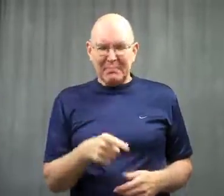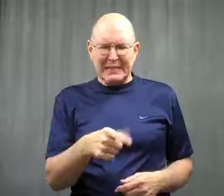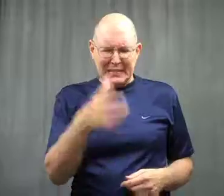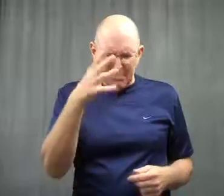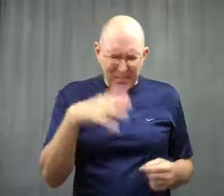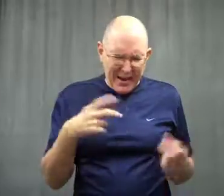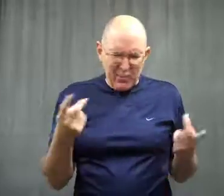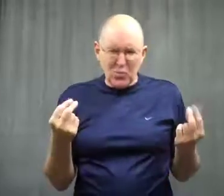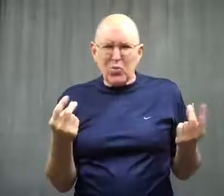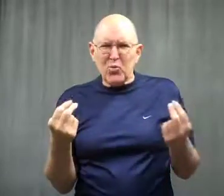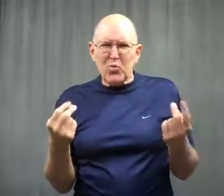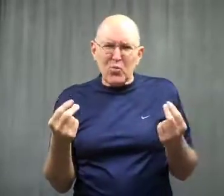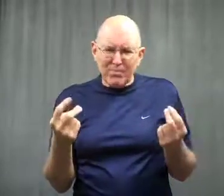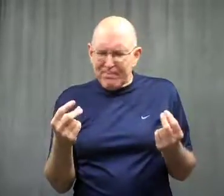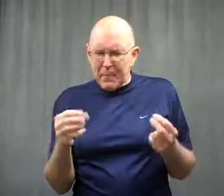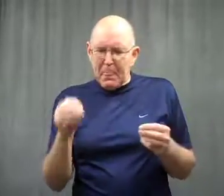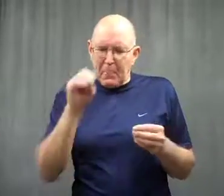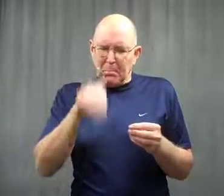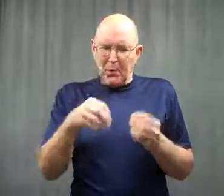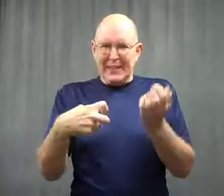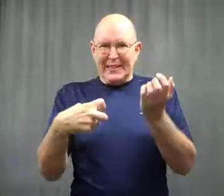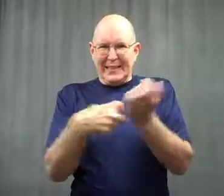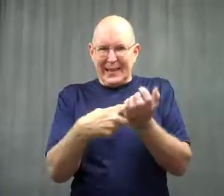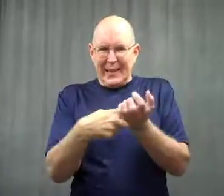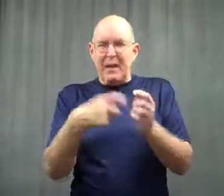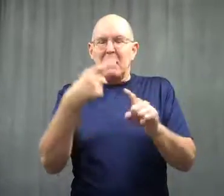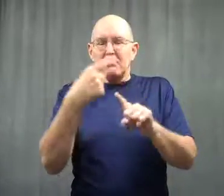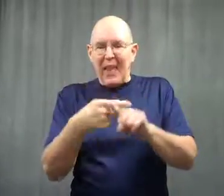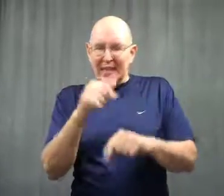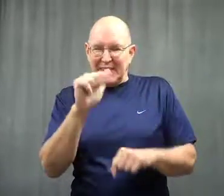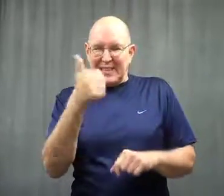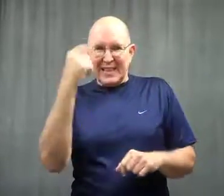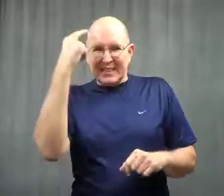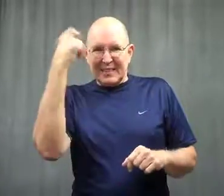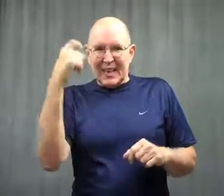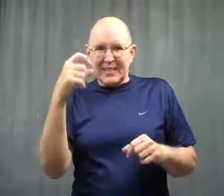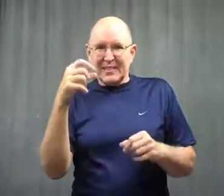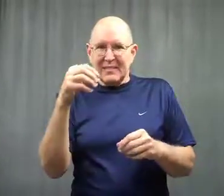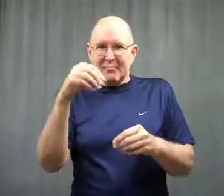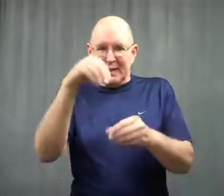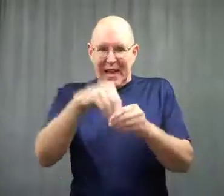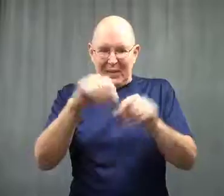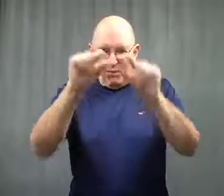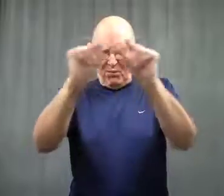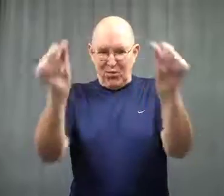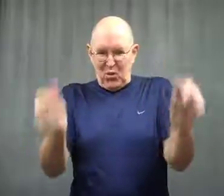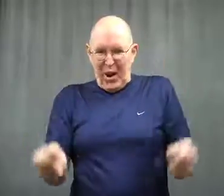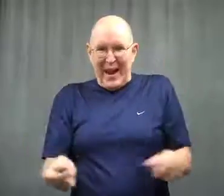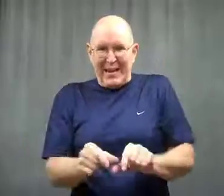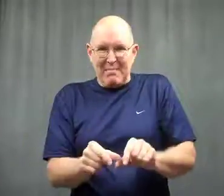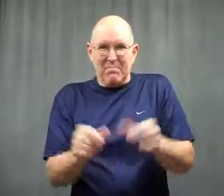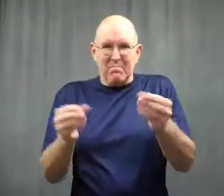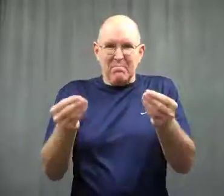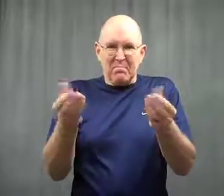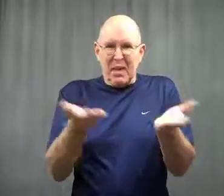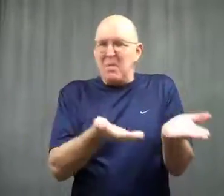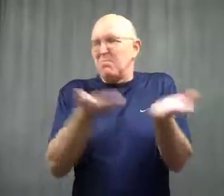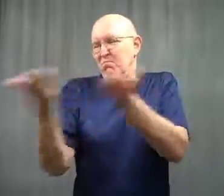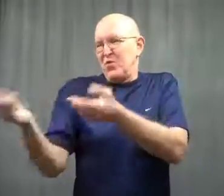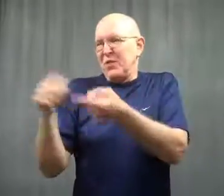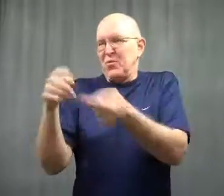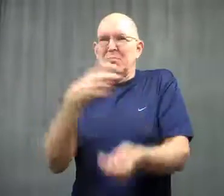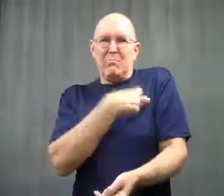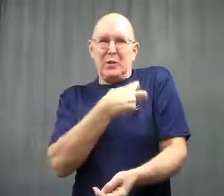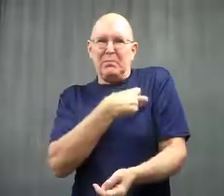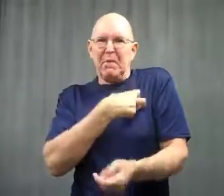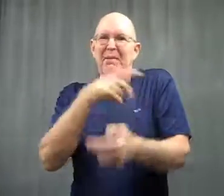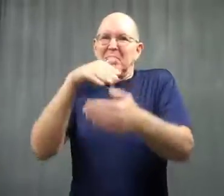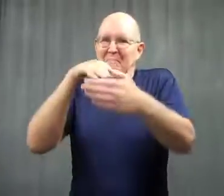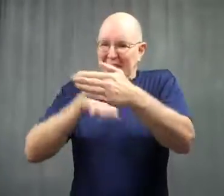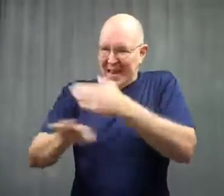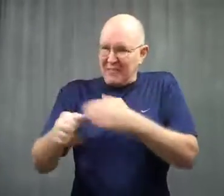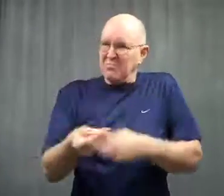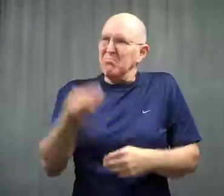He put the ticket and a dime in a frame.